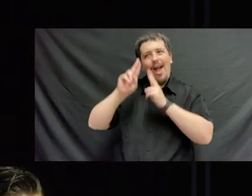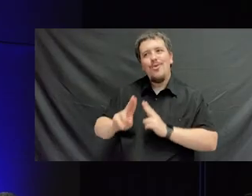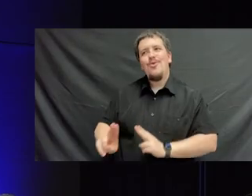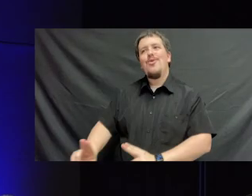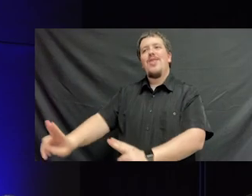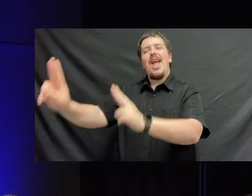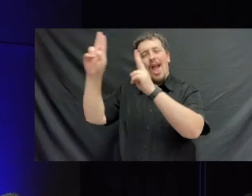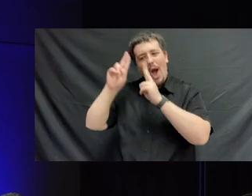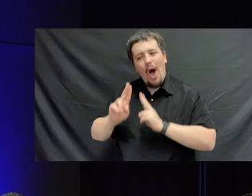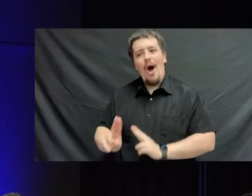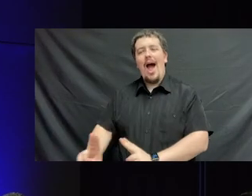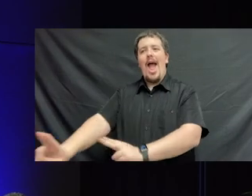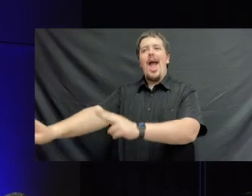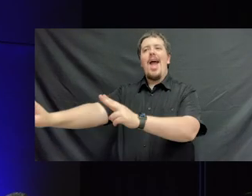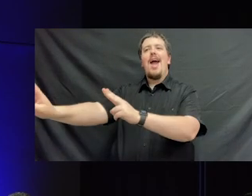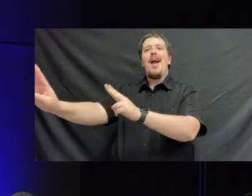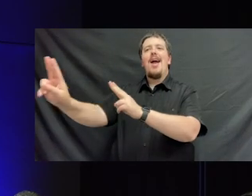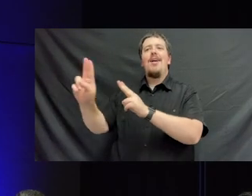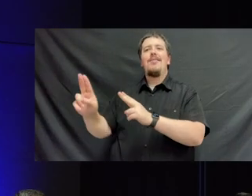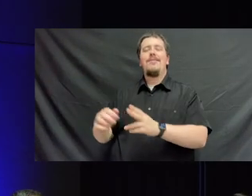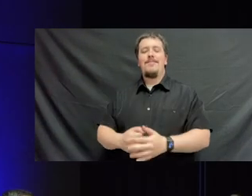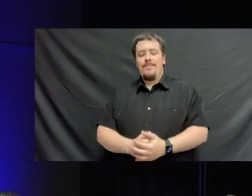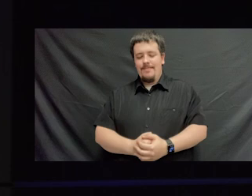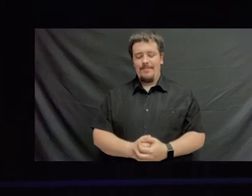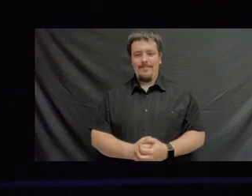Hail to thee, all hail